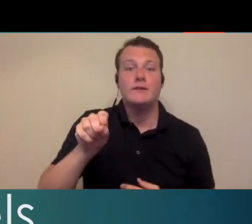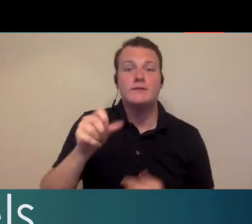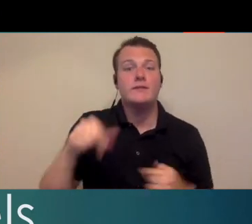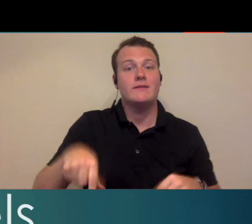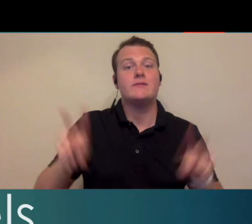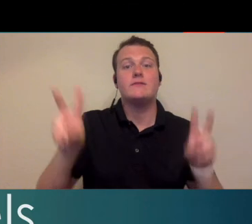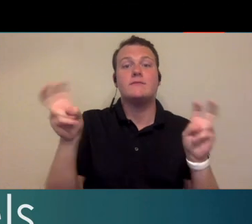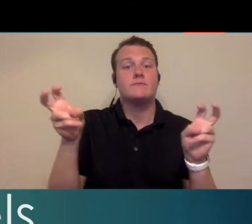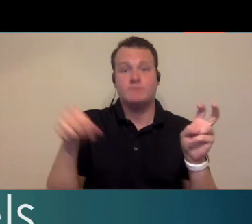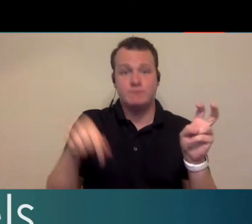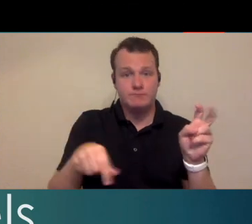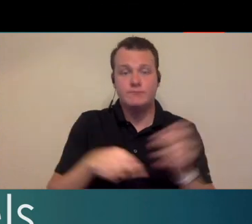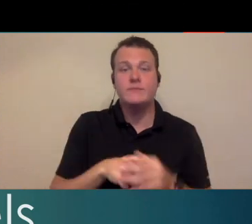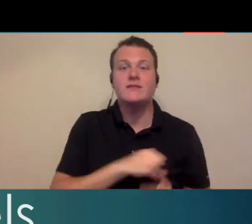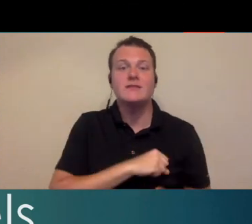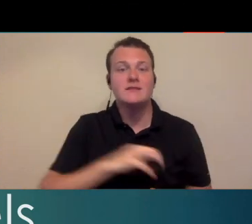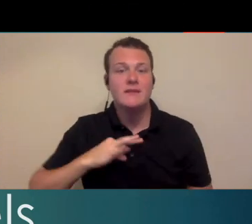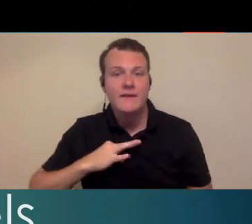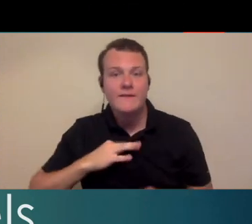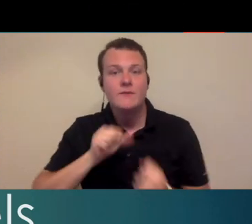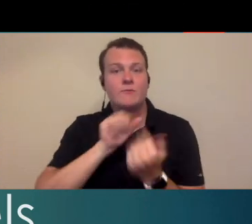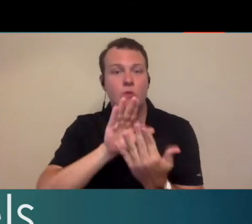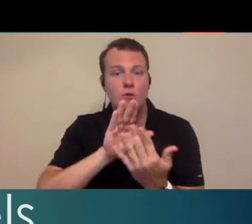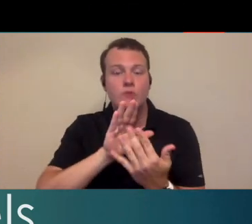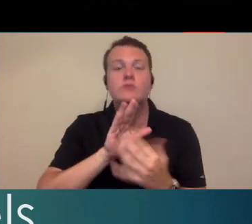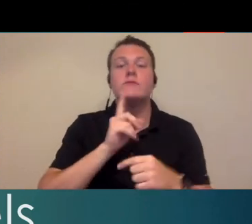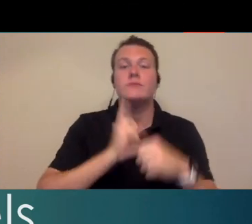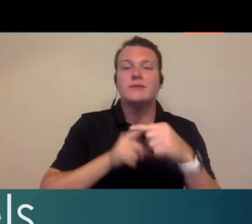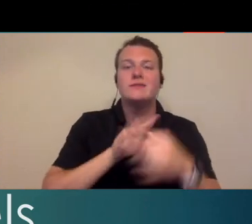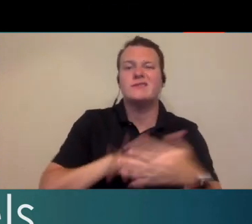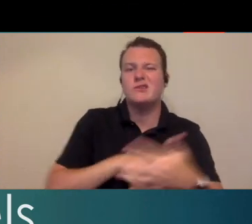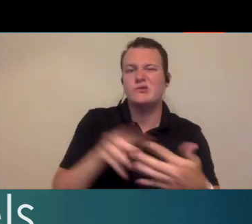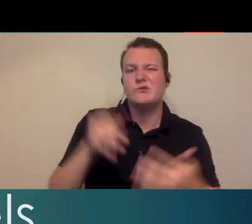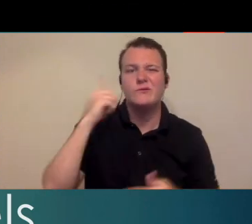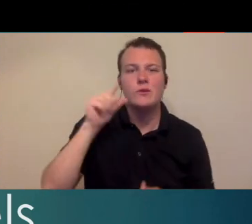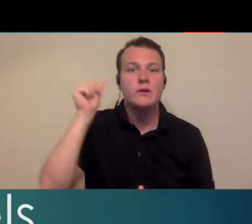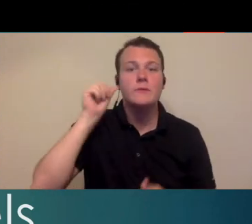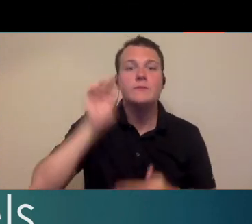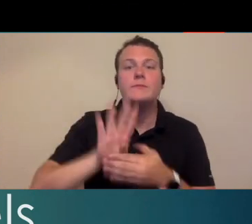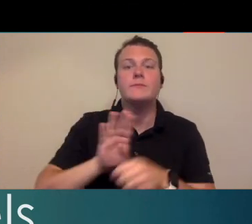across the country to this session on staffing models and scheduling for an